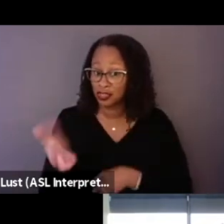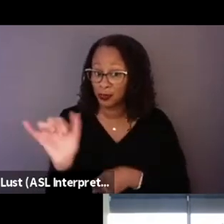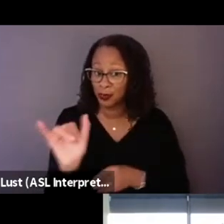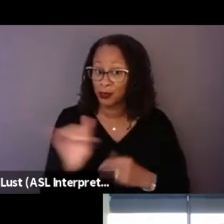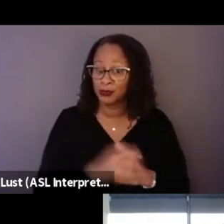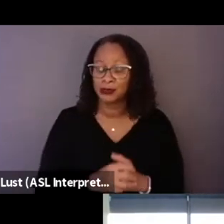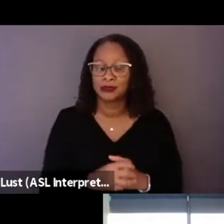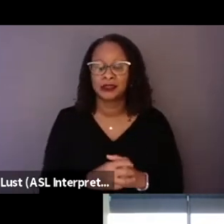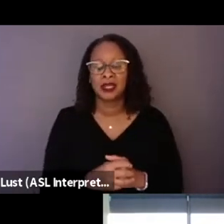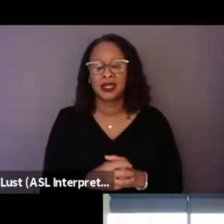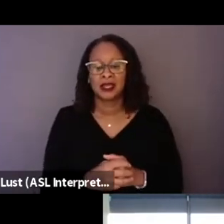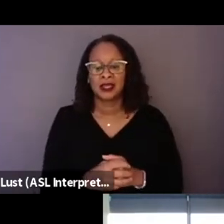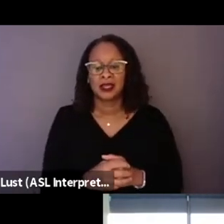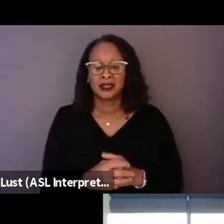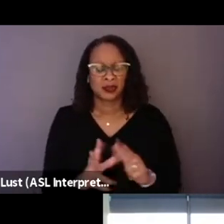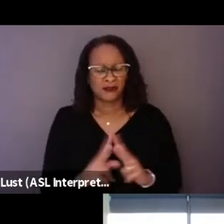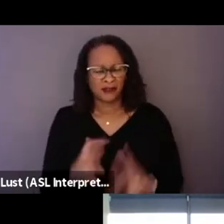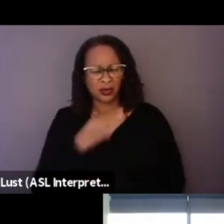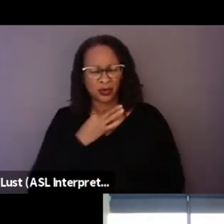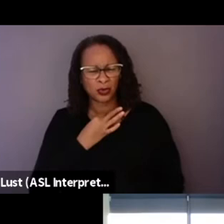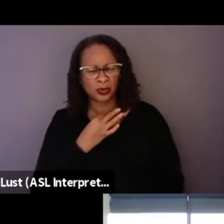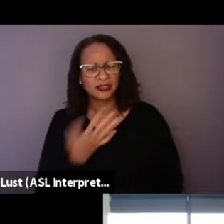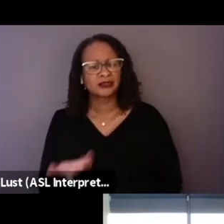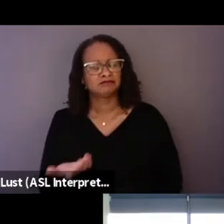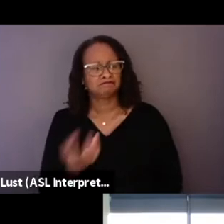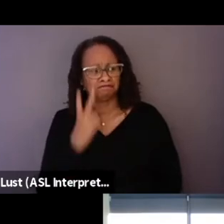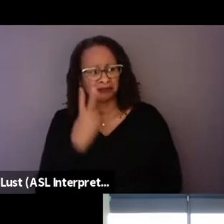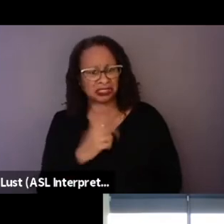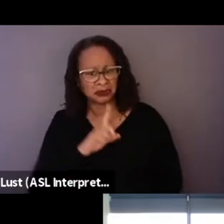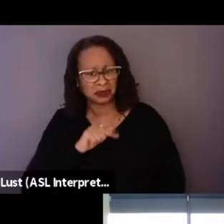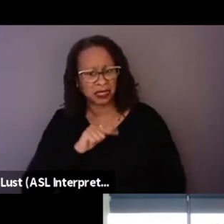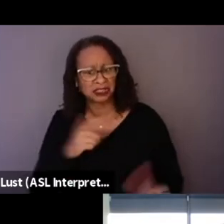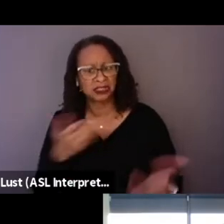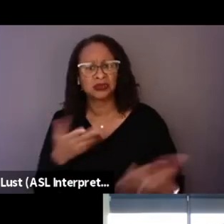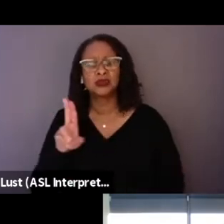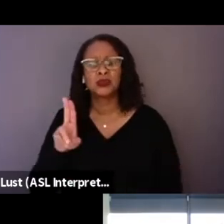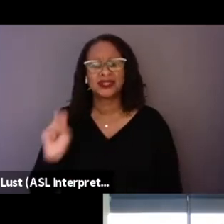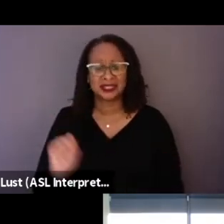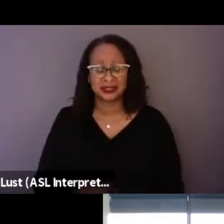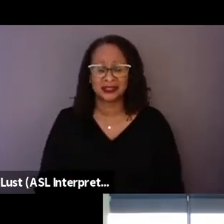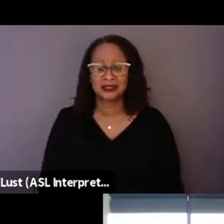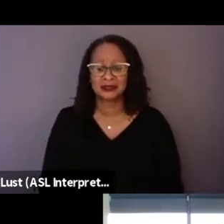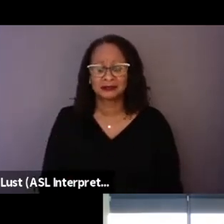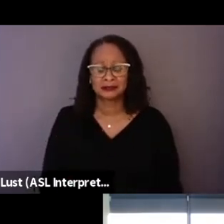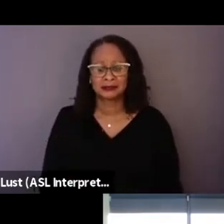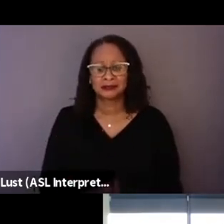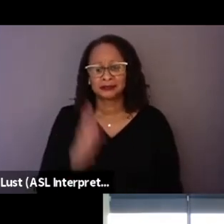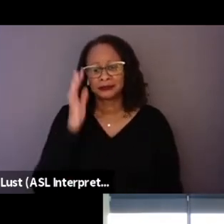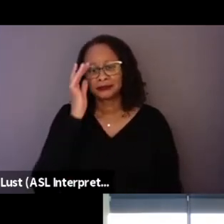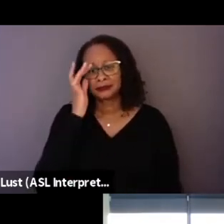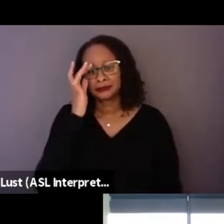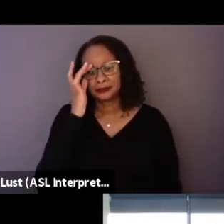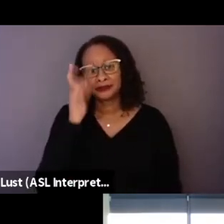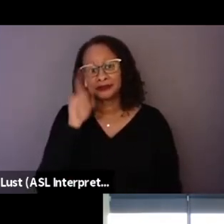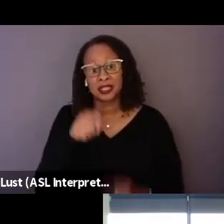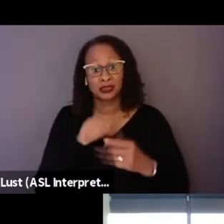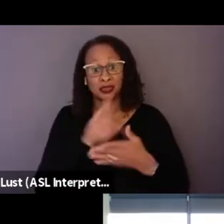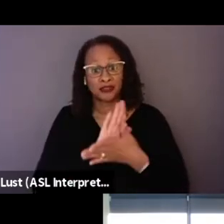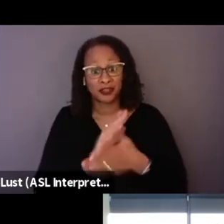So we're actually very curious to see reactions in the U.S. I mean, to this film and in just other contexts